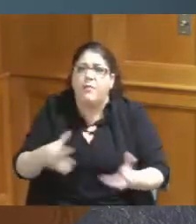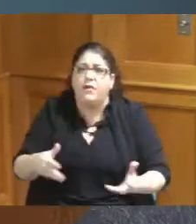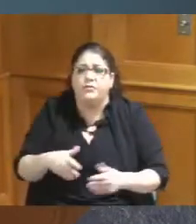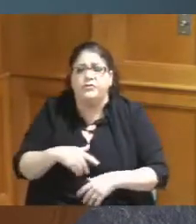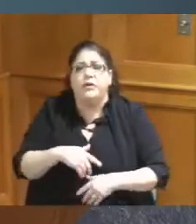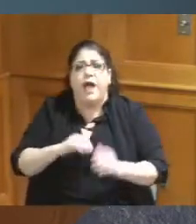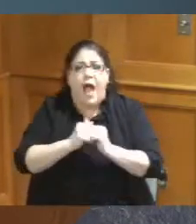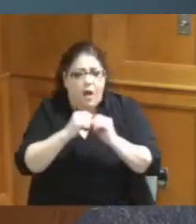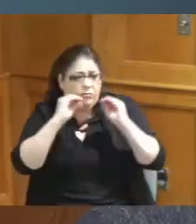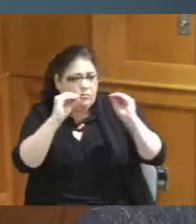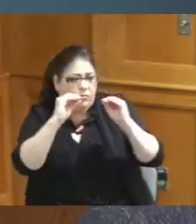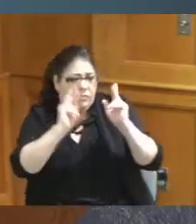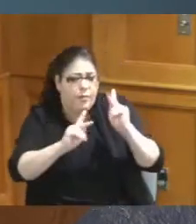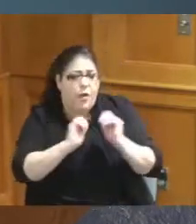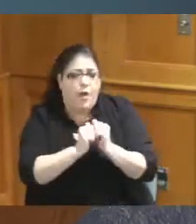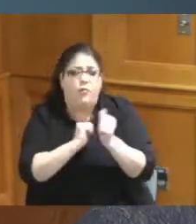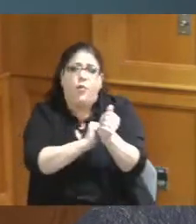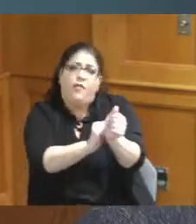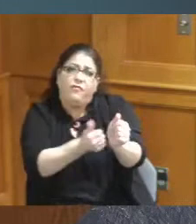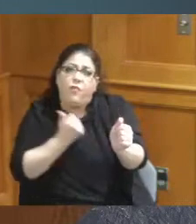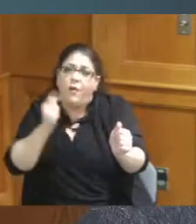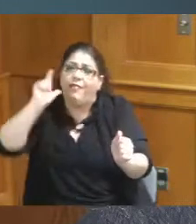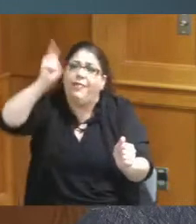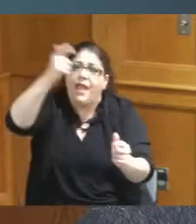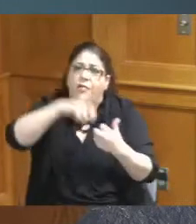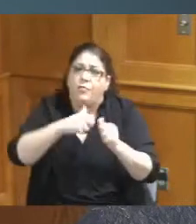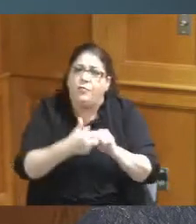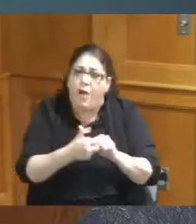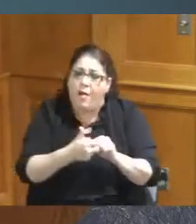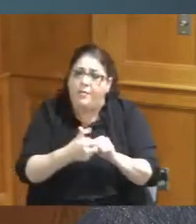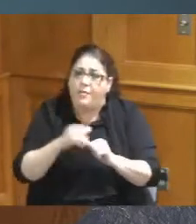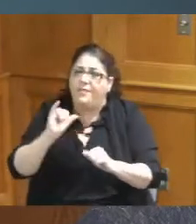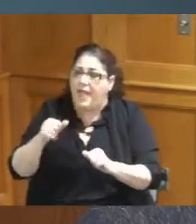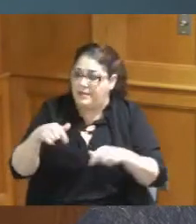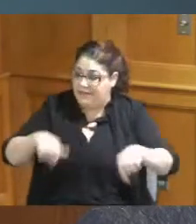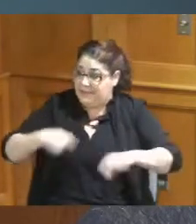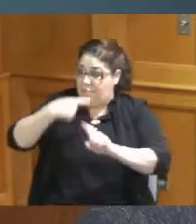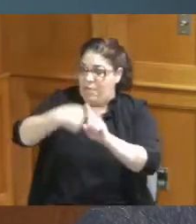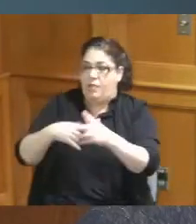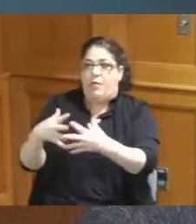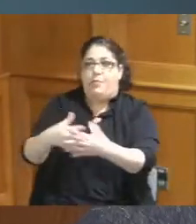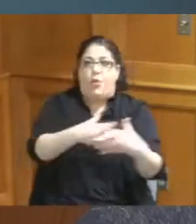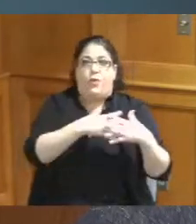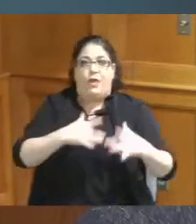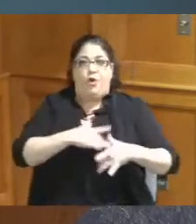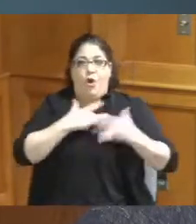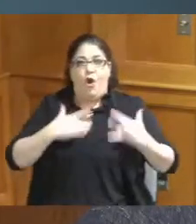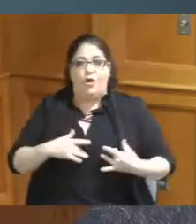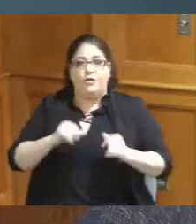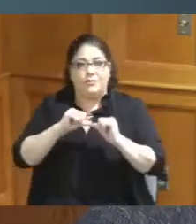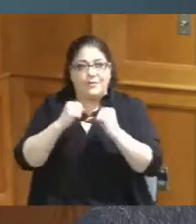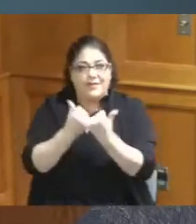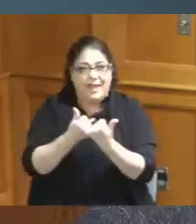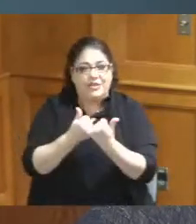this is a American Heart Association month and they were taking blood pressure check obviously